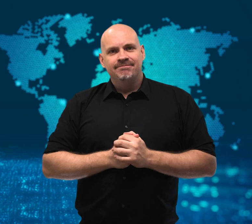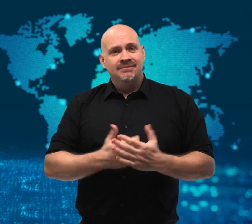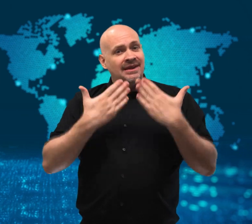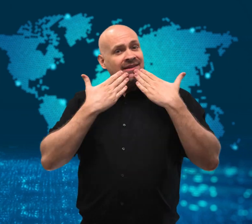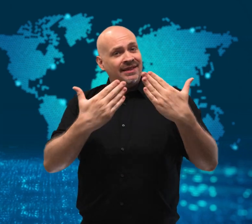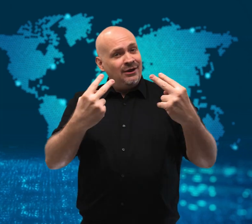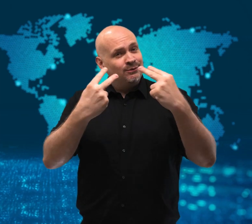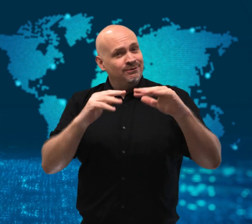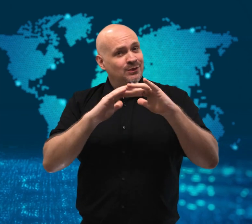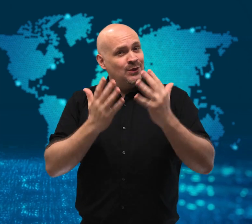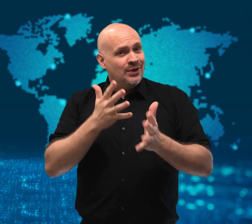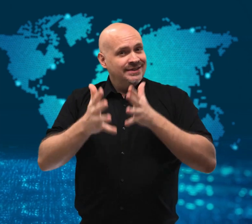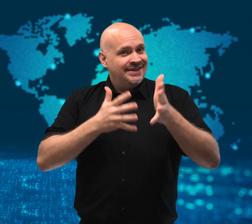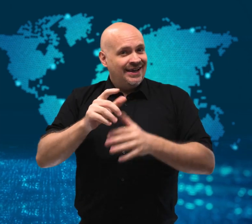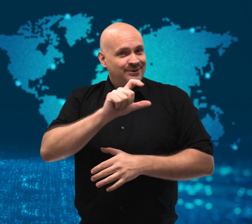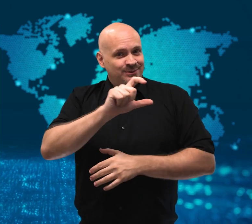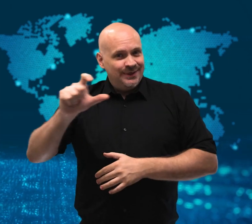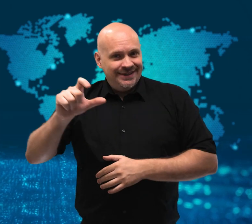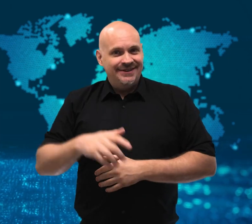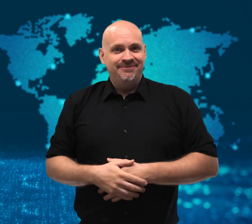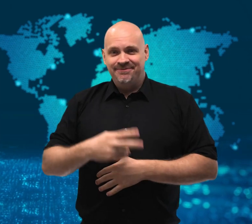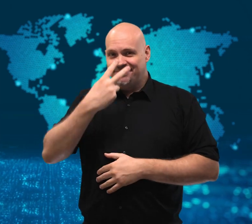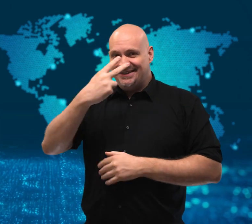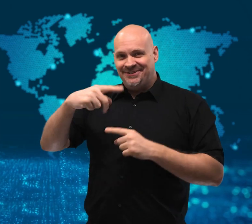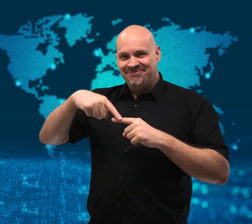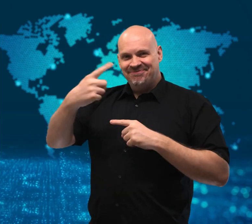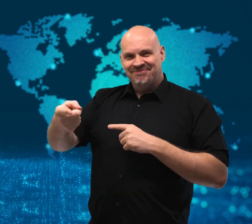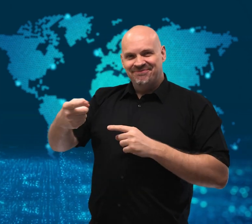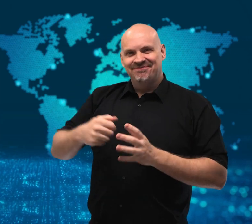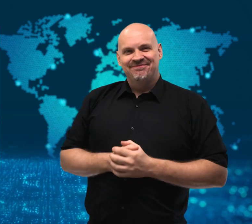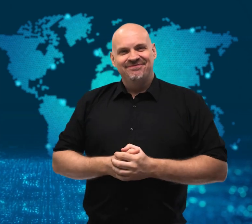Thank you for watching WorldSign Week and see you next time!